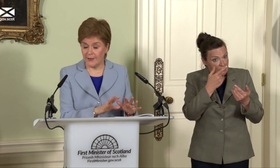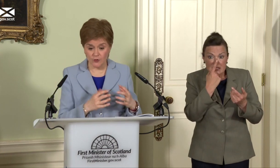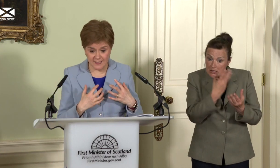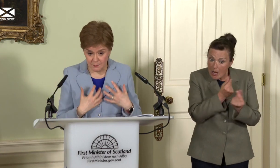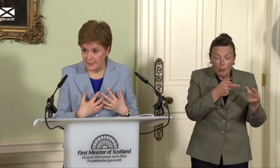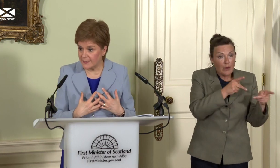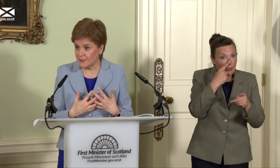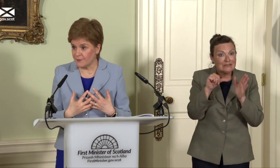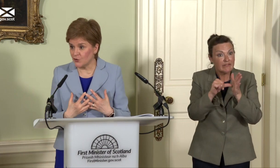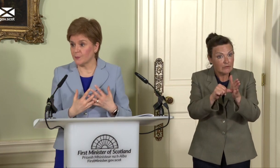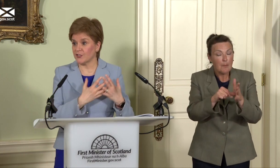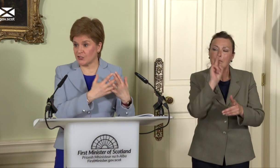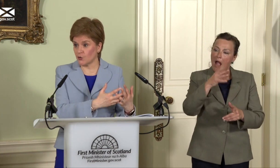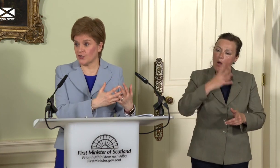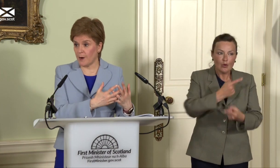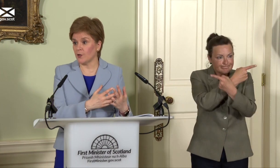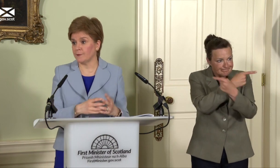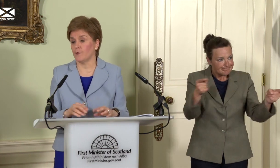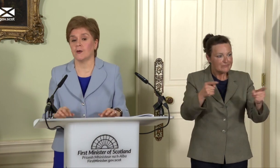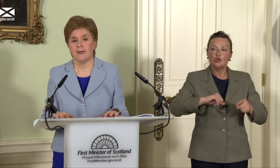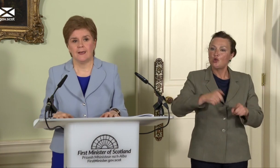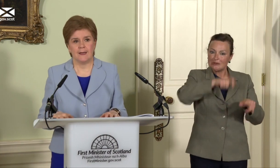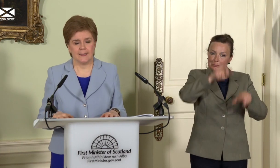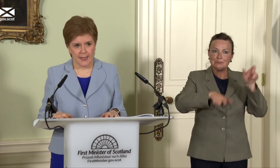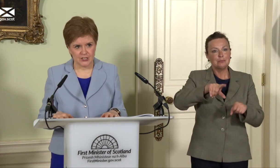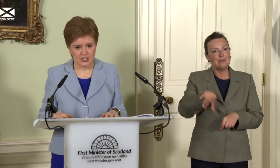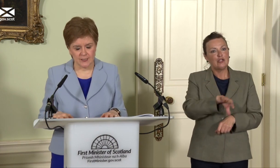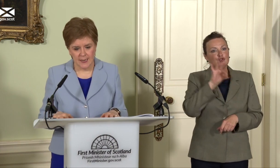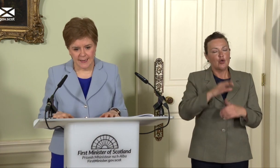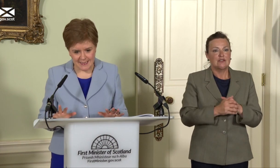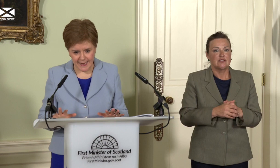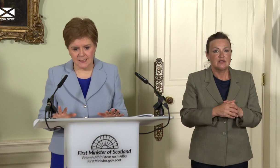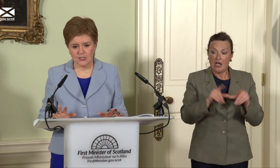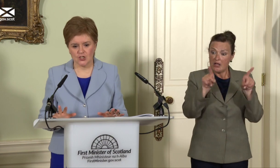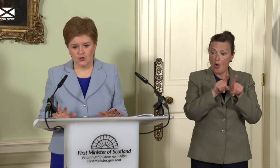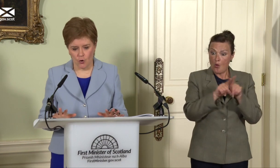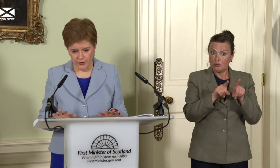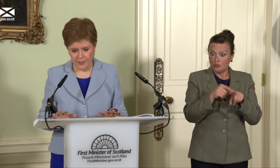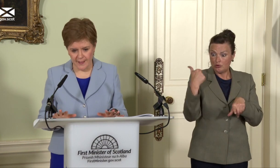not to me as an individual but to the Scottish Parliament for last year, I intend to honour that,